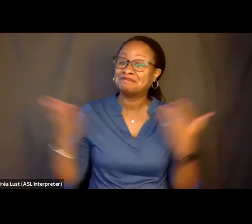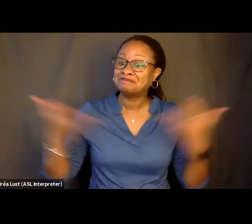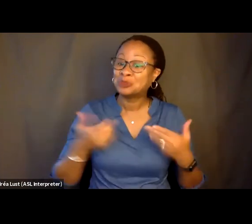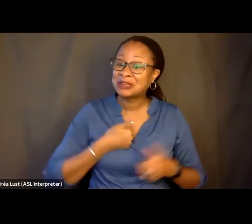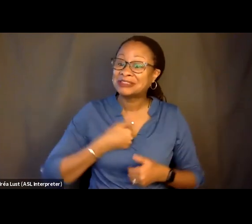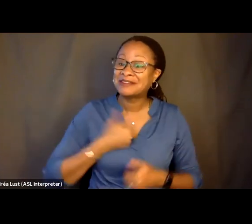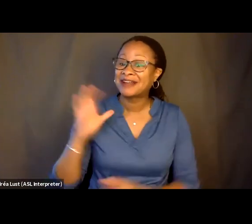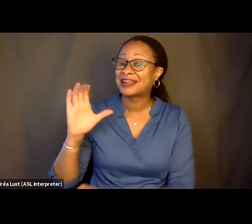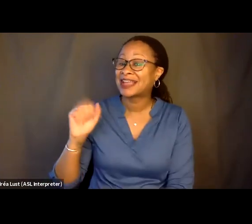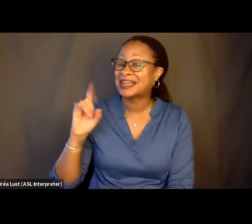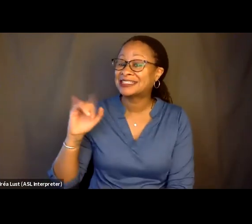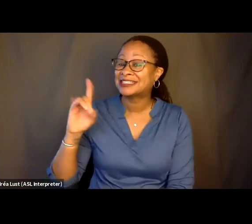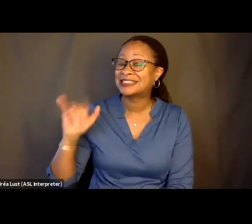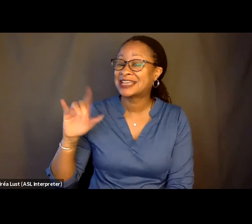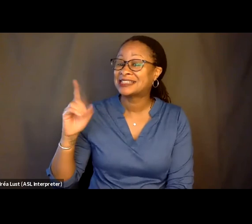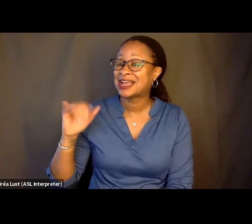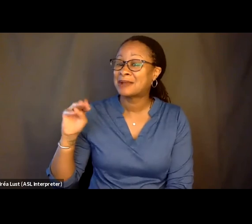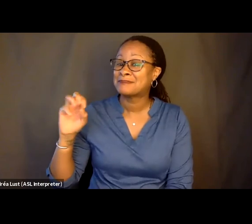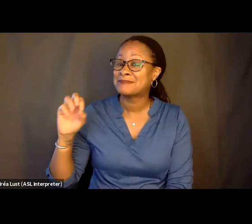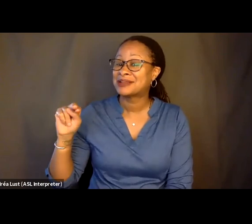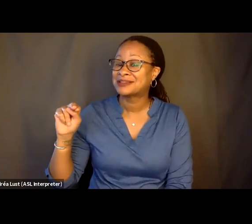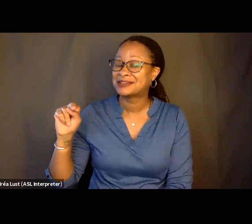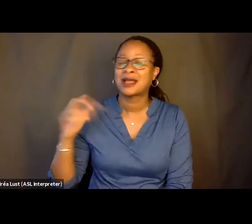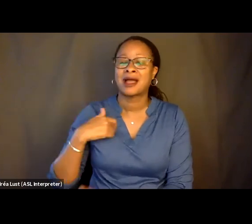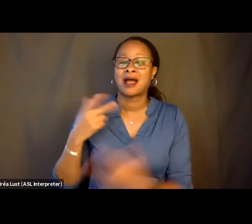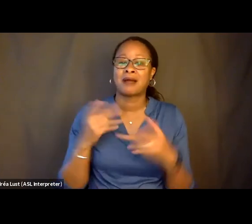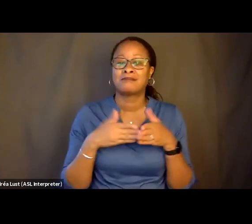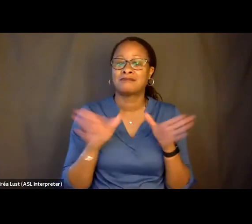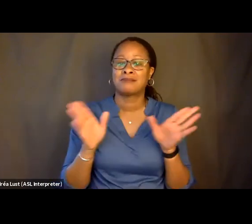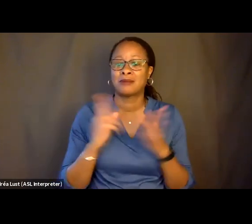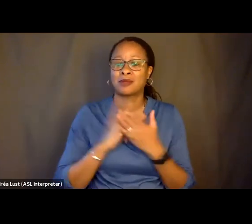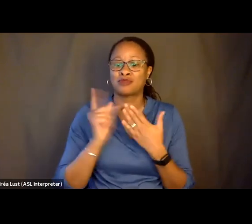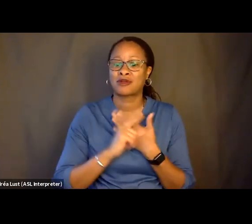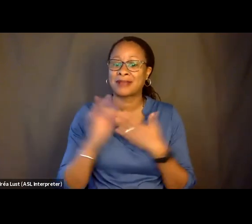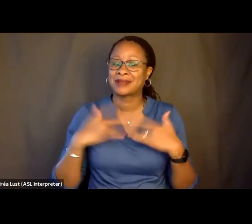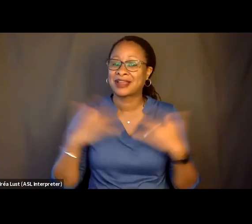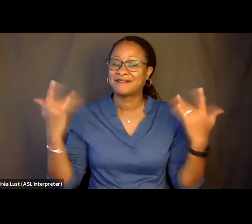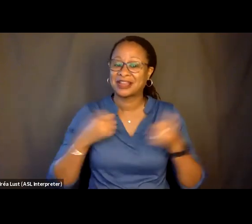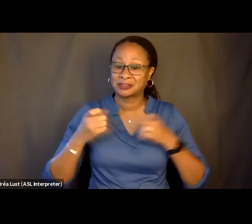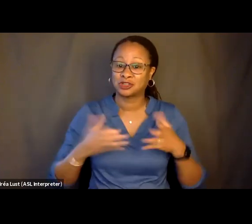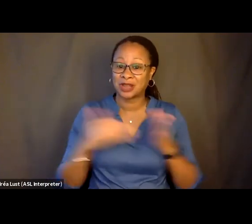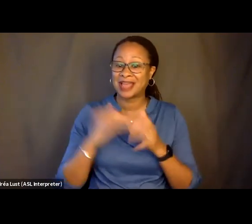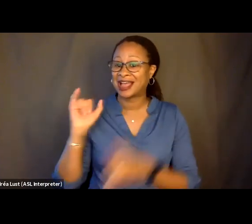I am the public programs and events manager here at the International Documentary Association.